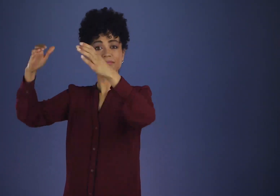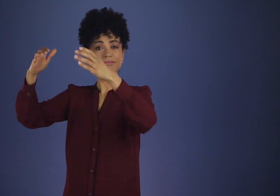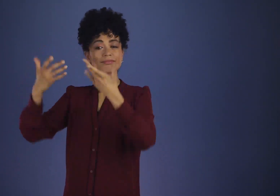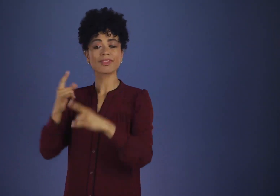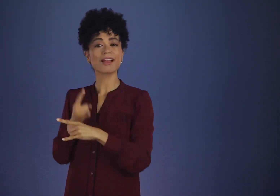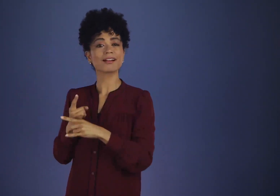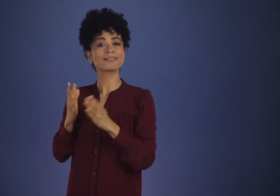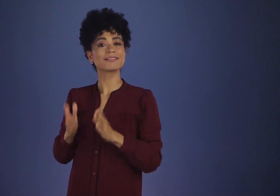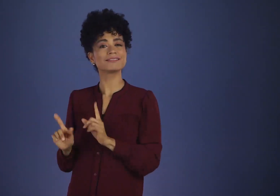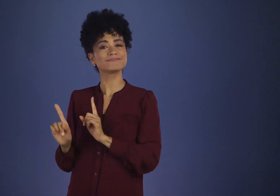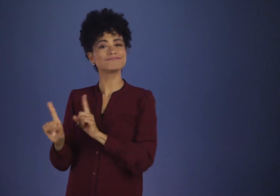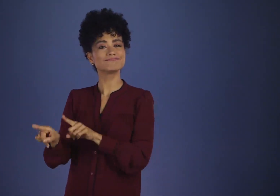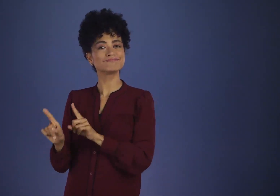could duplicate everywhere.